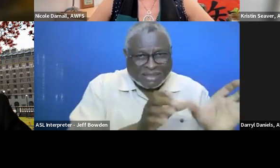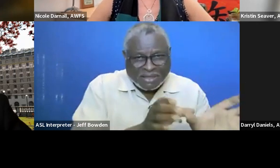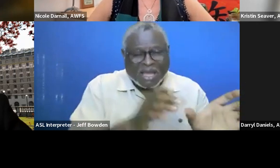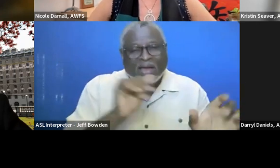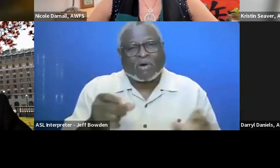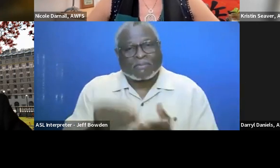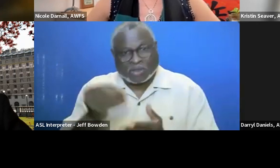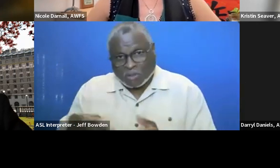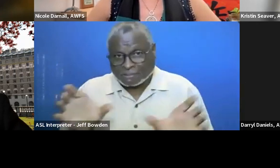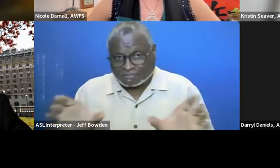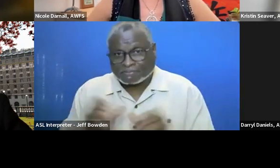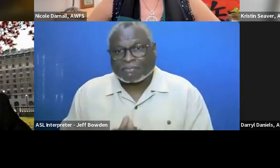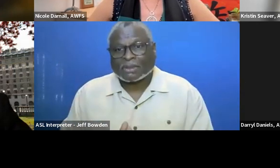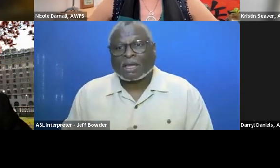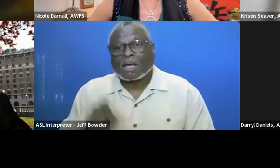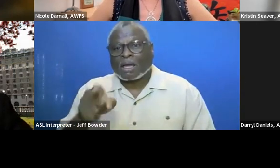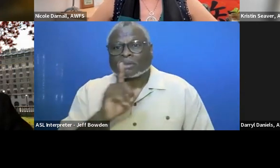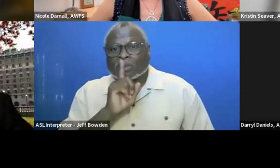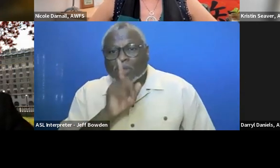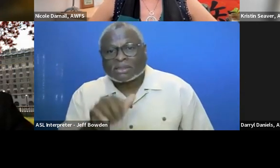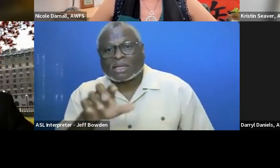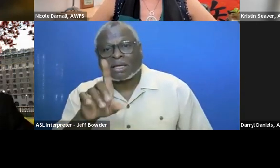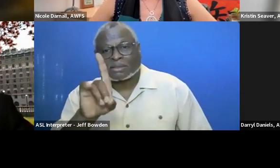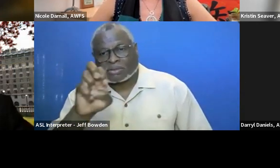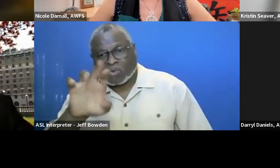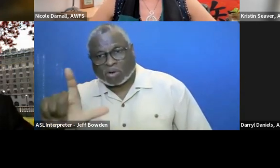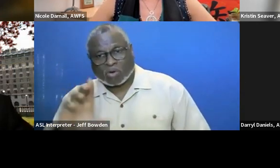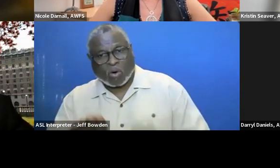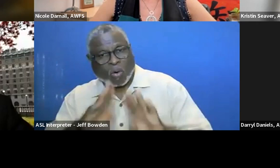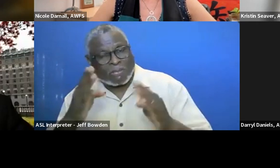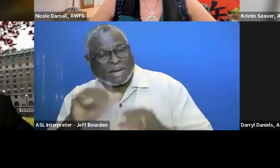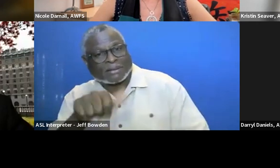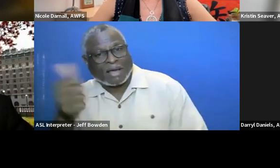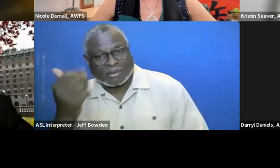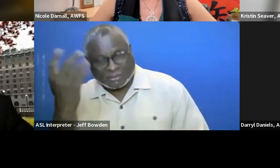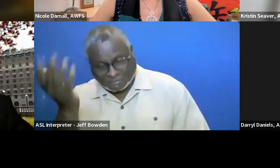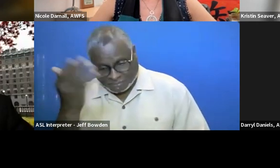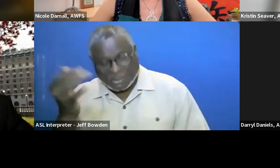Actually, you opened up another idea for me.